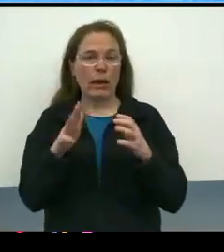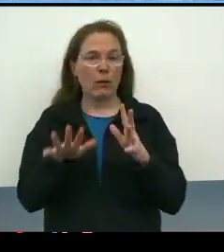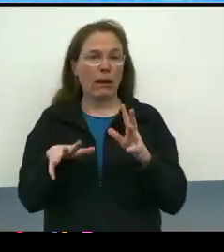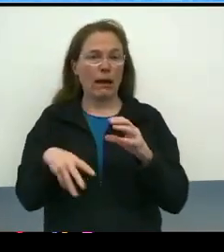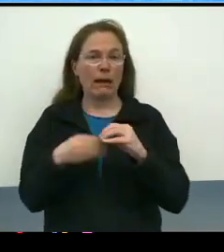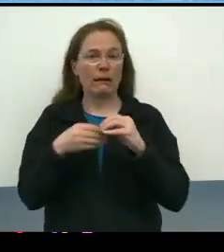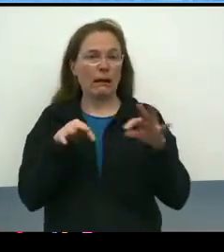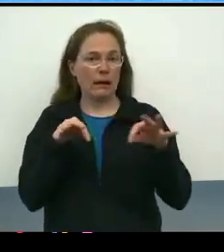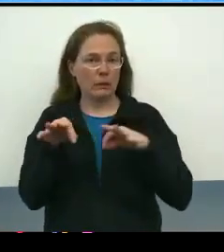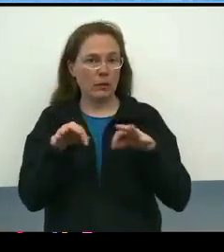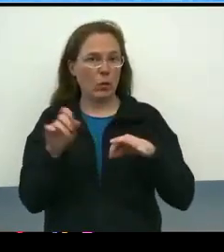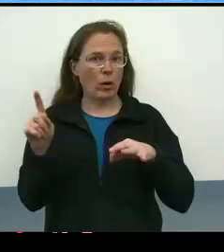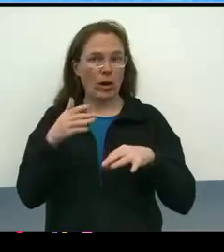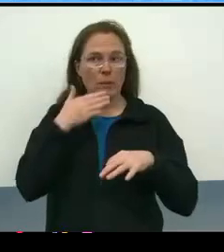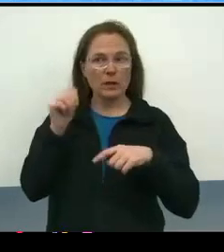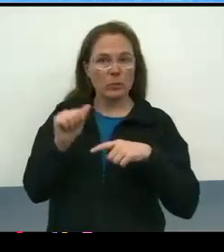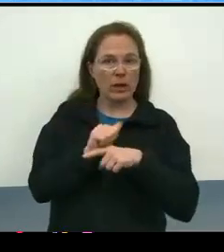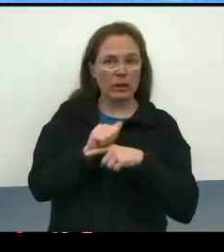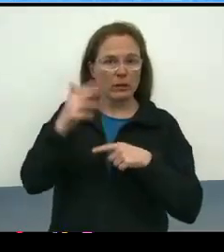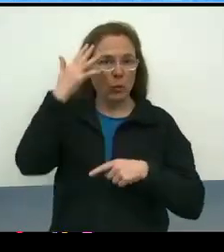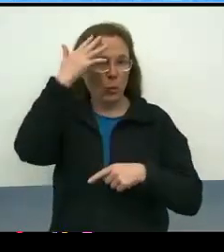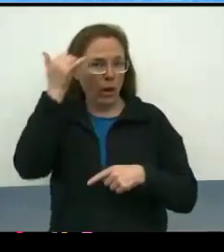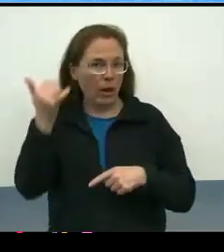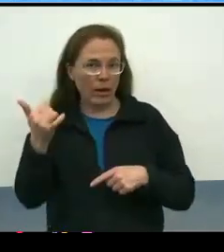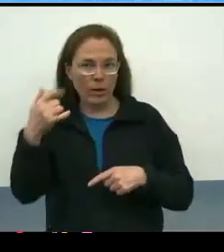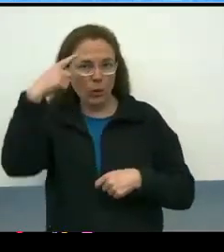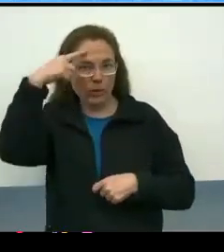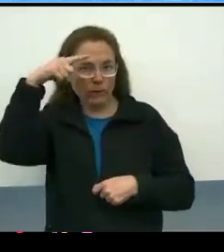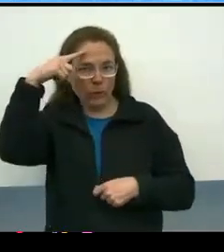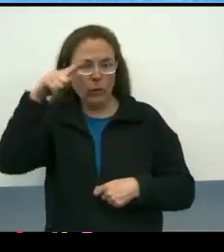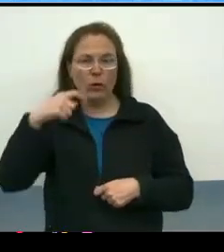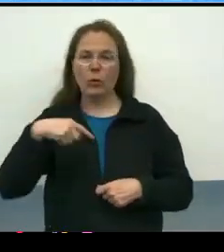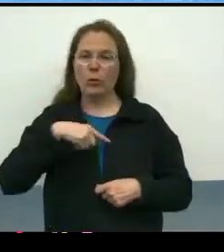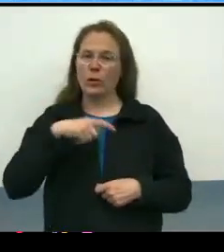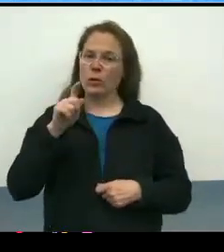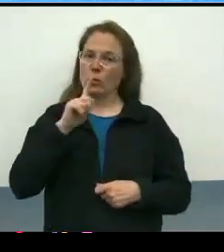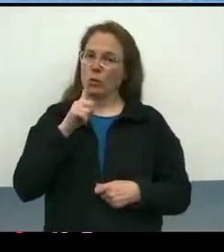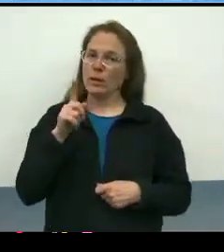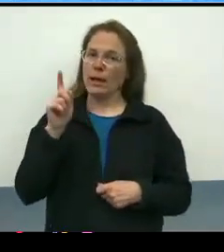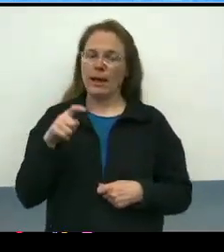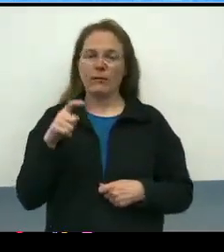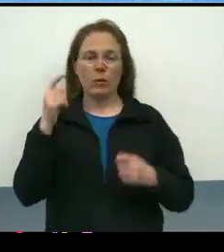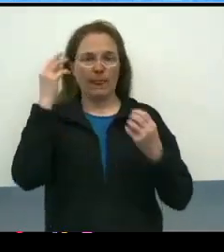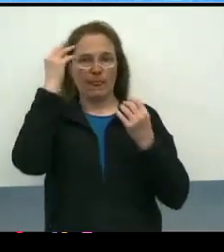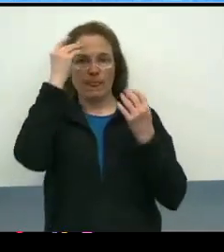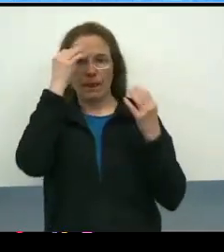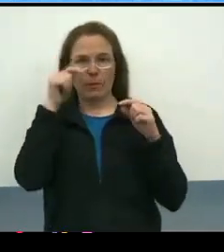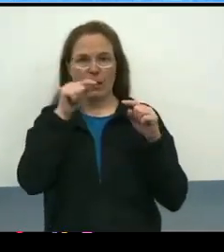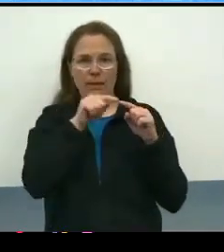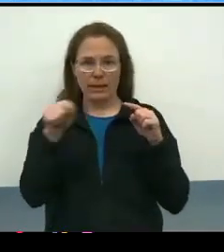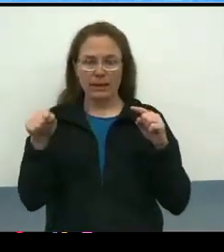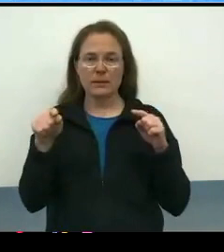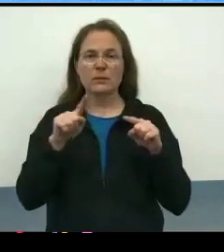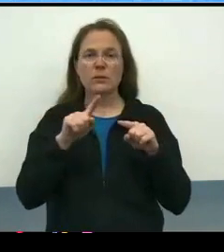of where it's best practice or why it's best practice. So we really have to consider that as we move the work forward